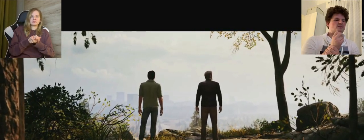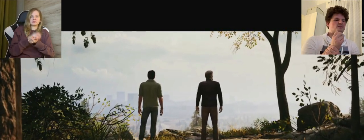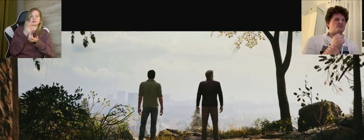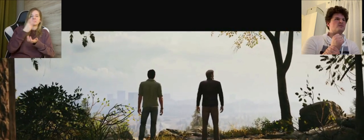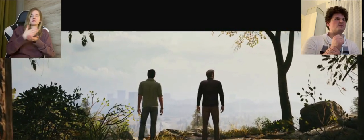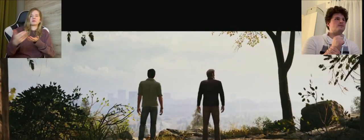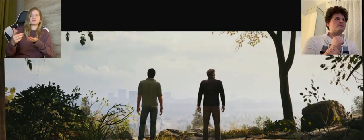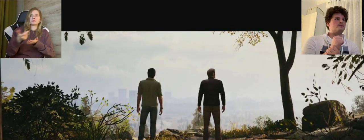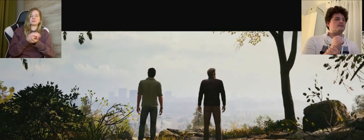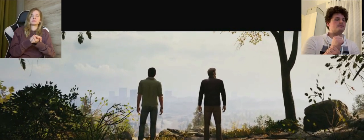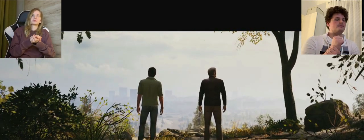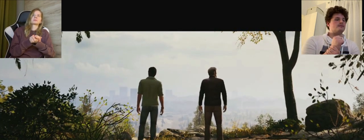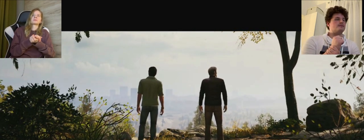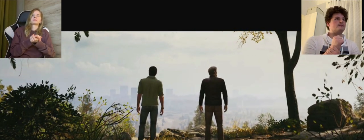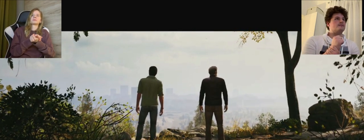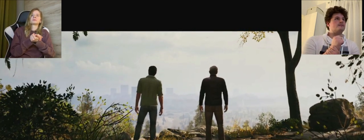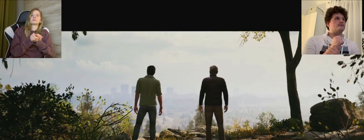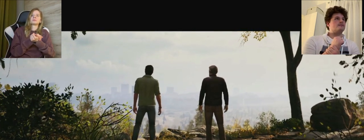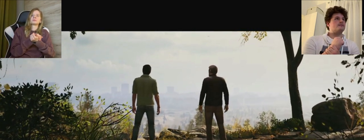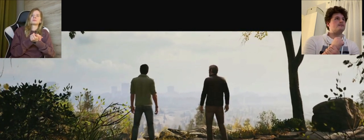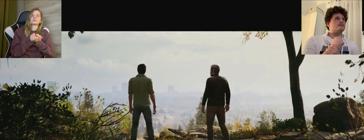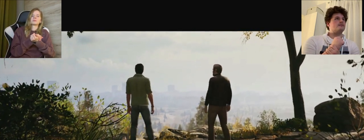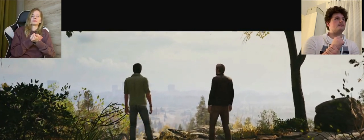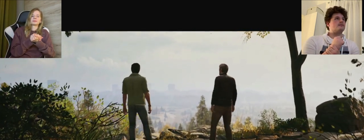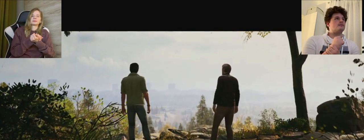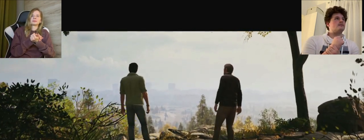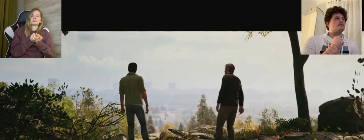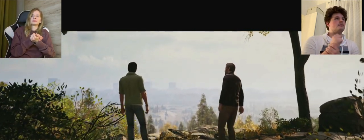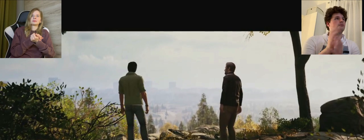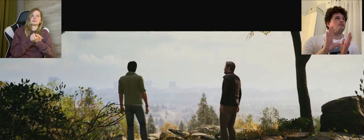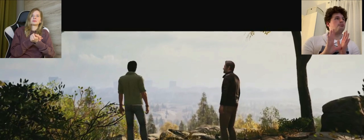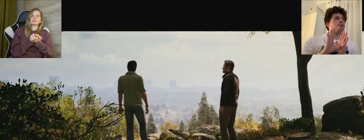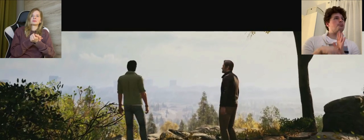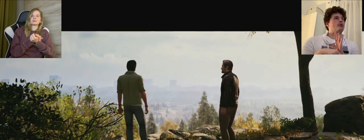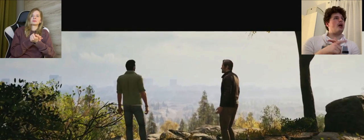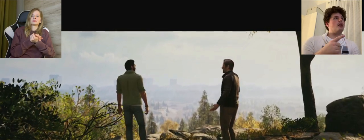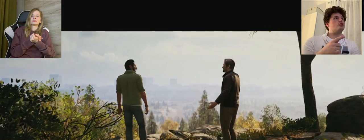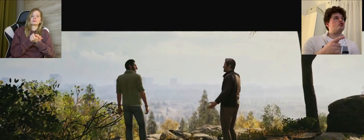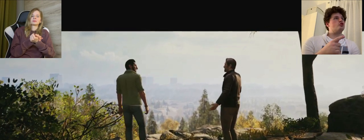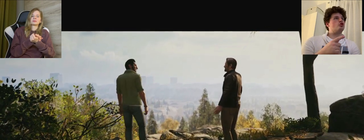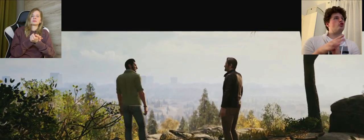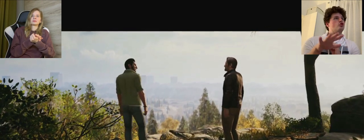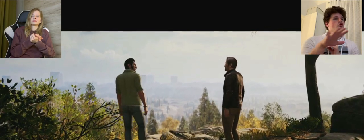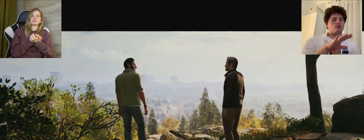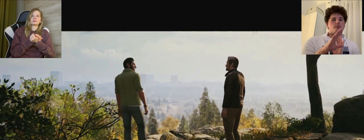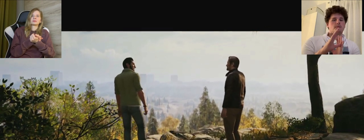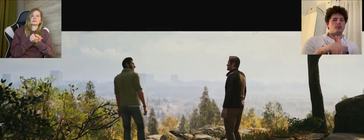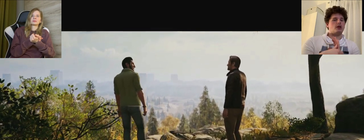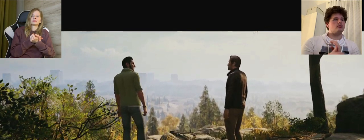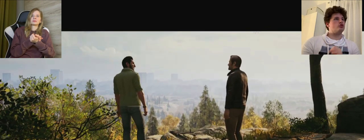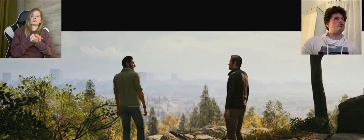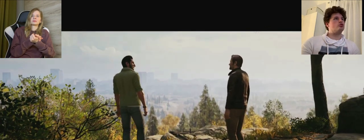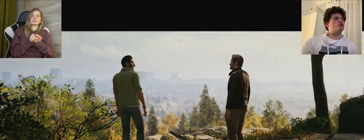K: I'm curious what awaits us in the future A: I think we will wander in the city